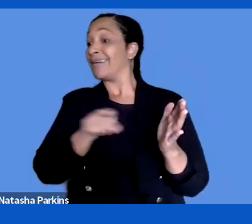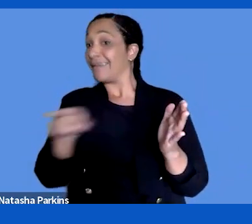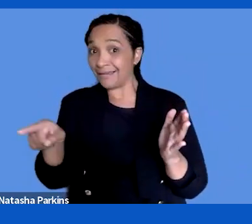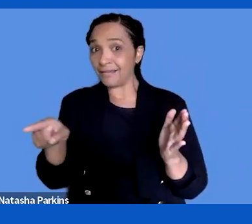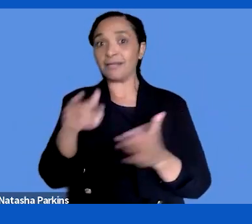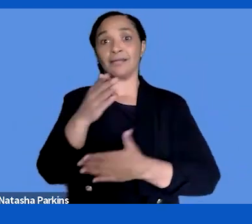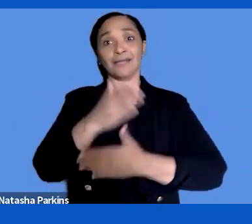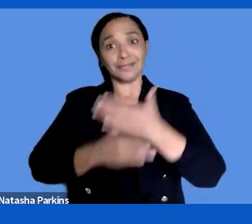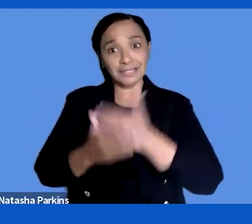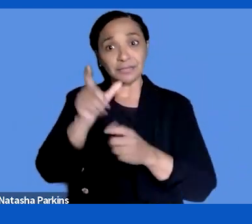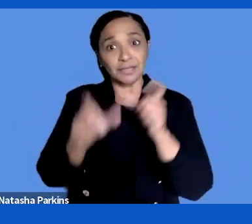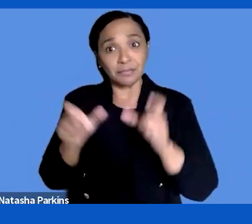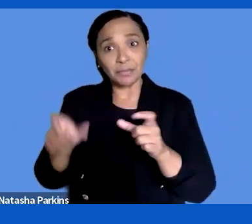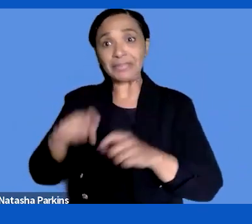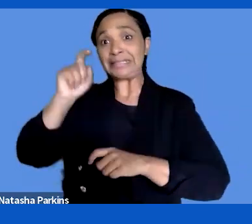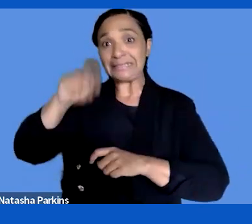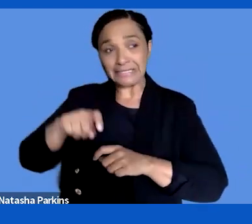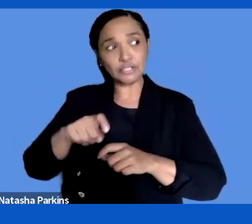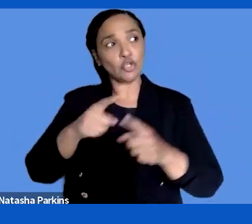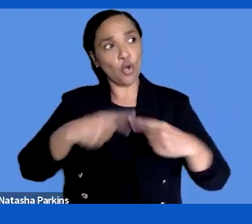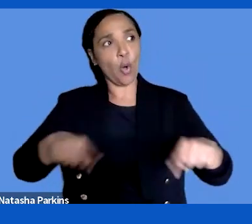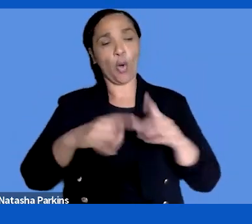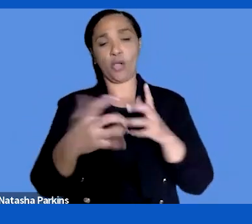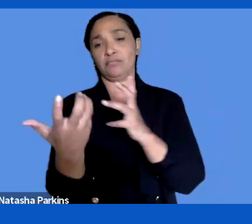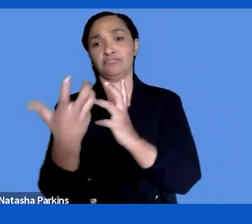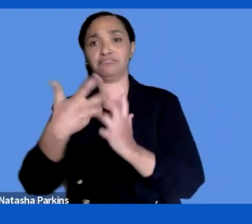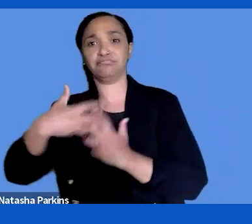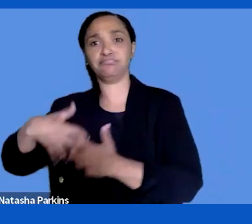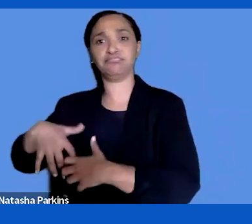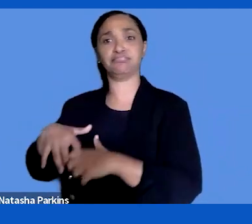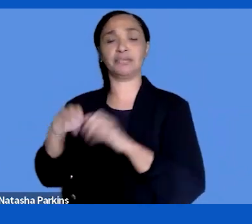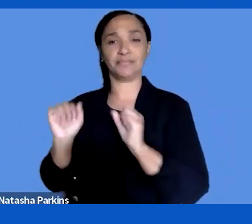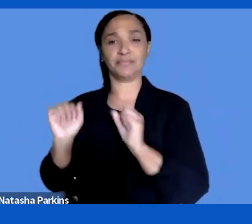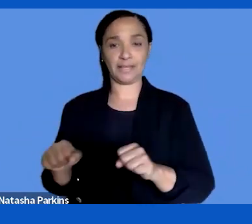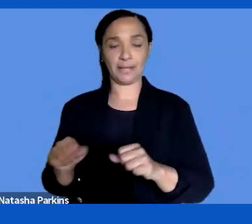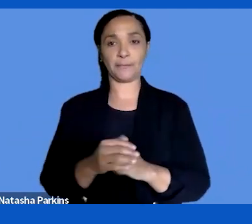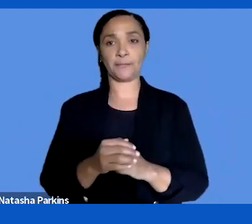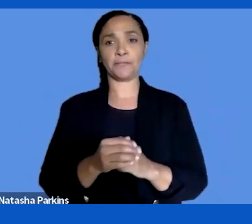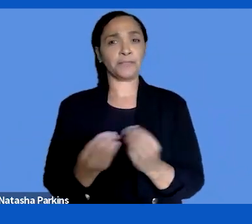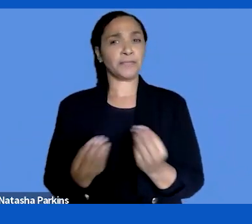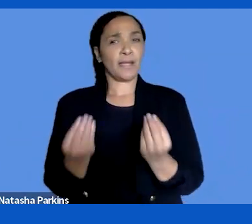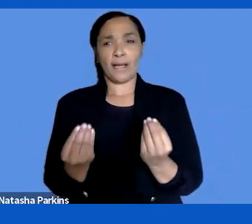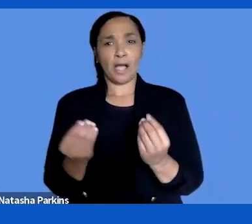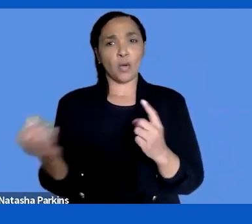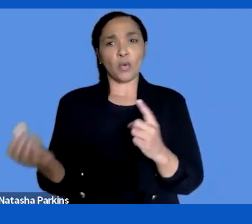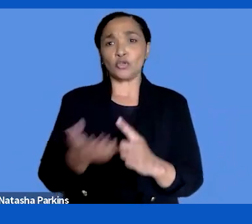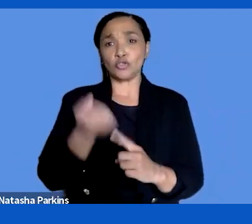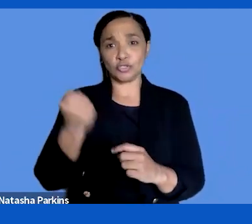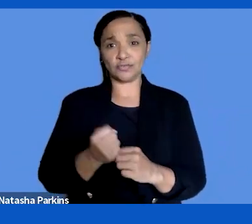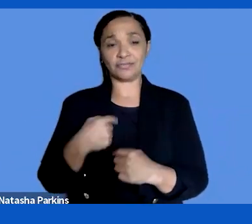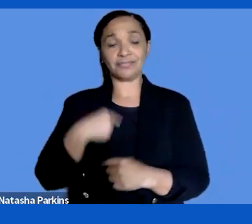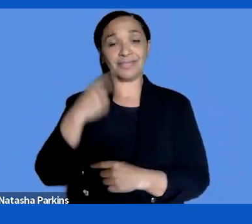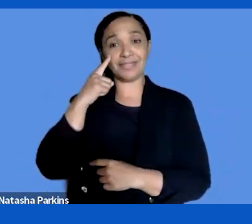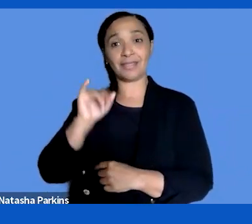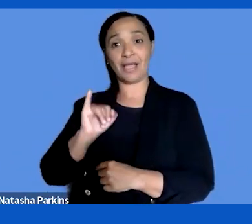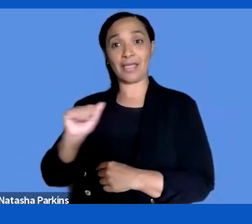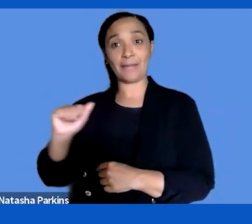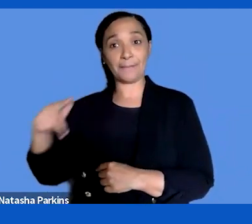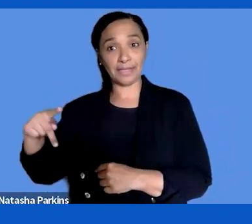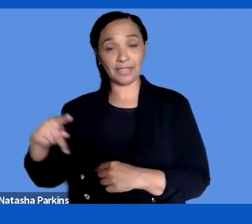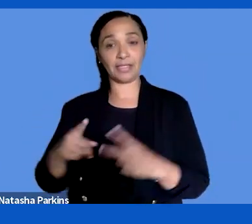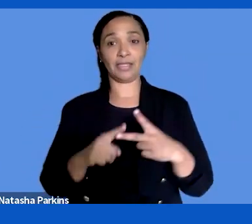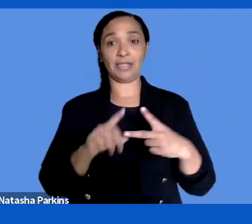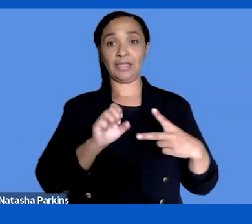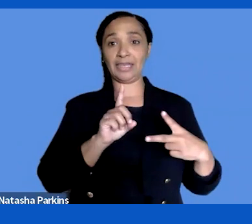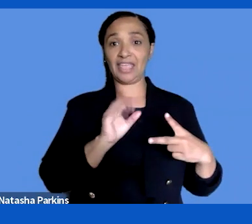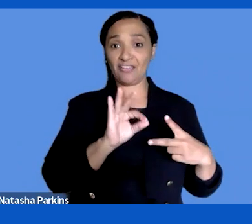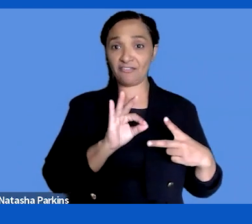the needs for. I think the IAAP and EDF and national organizations have to work together